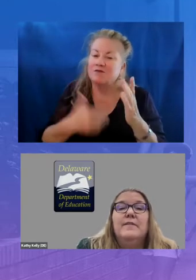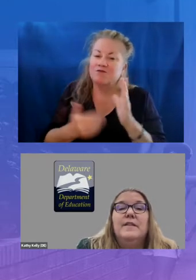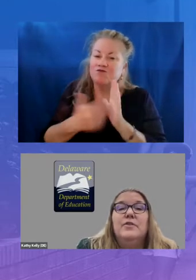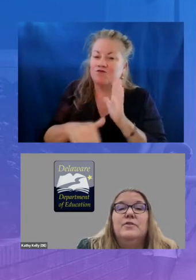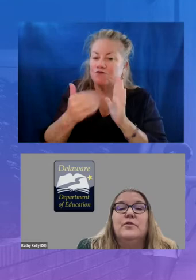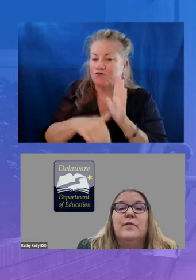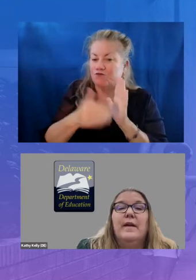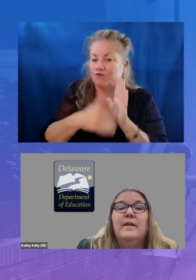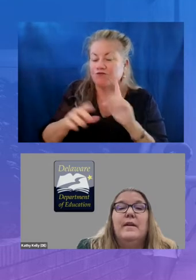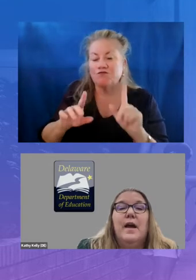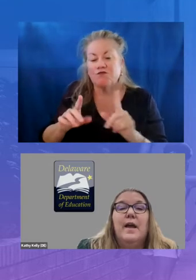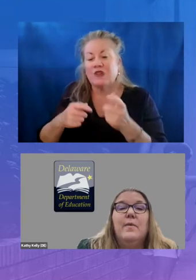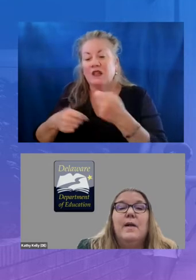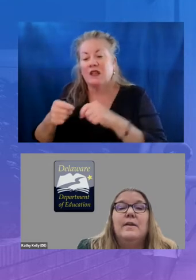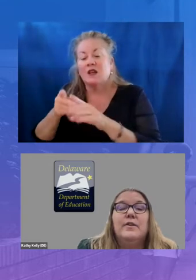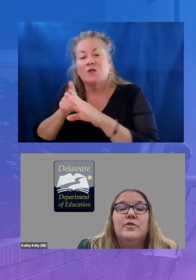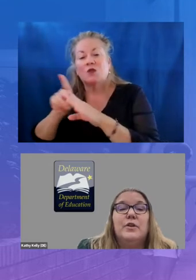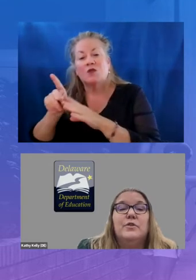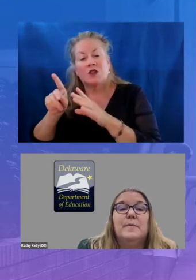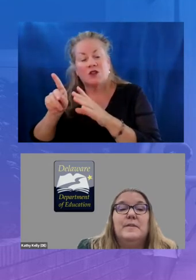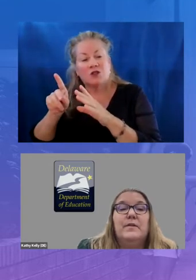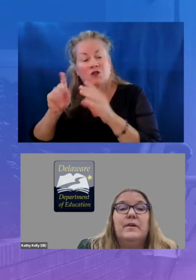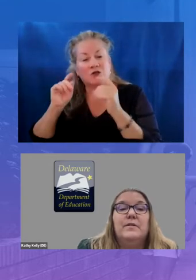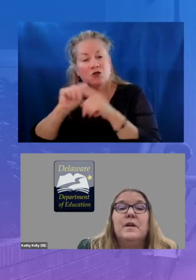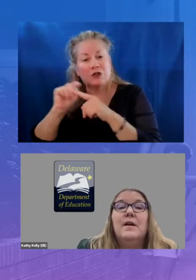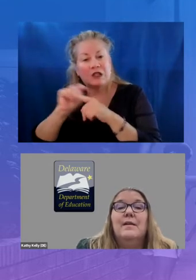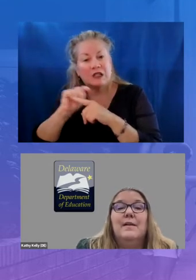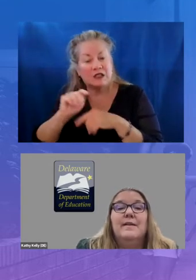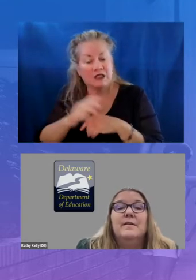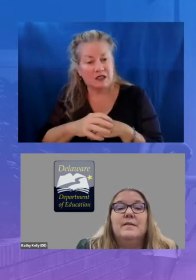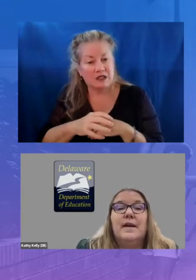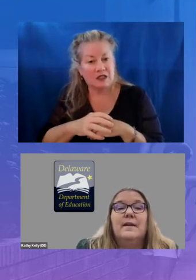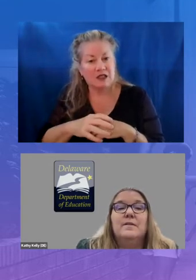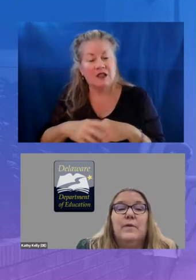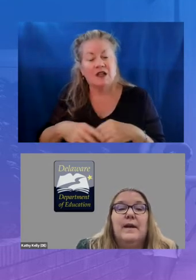teachers grounded in high quality instructional materials aligned to the science of reading